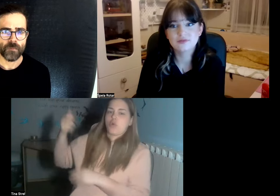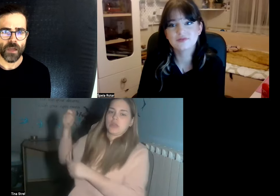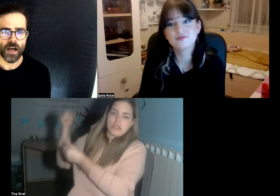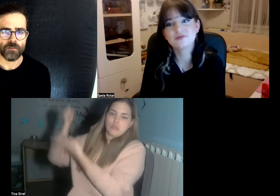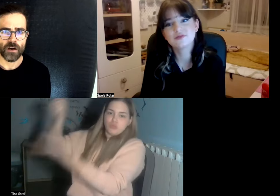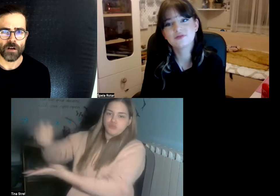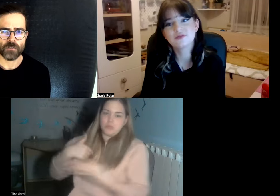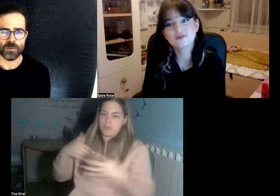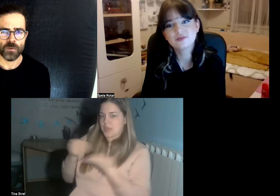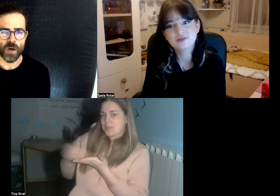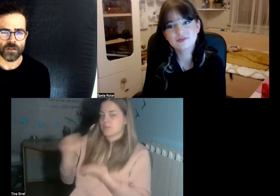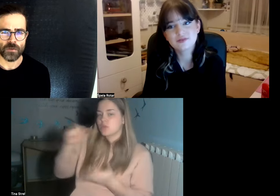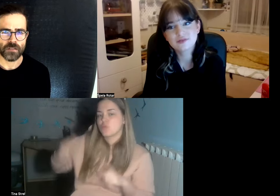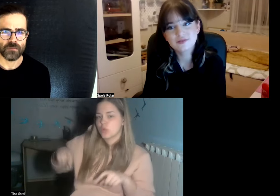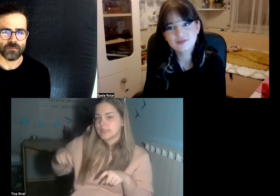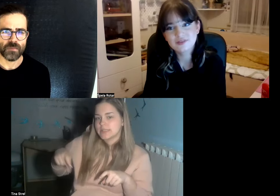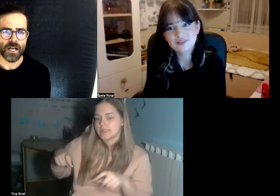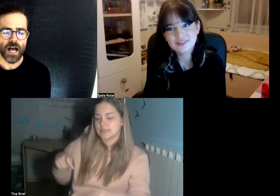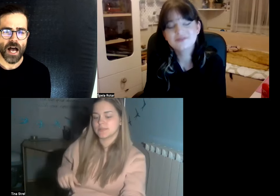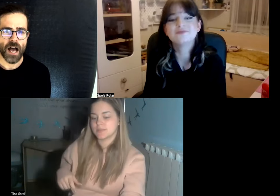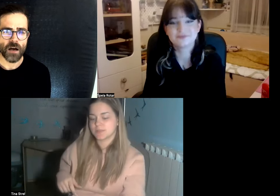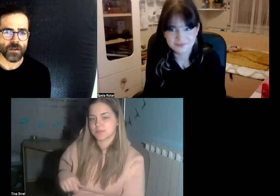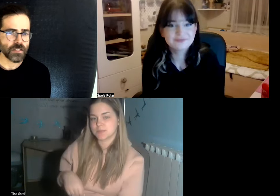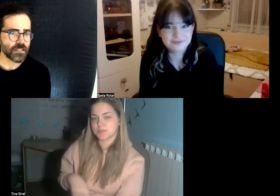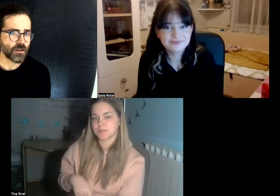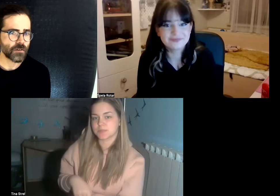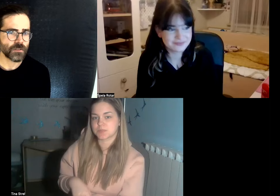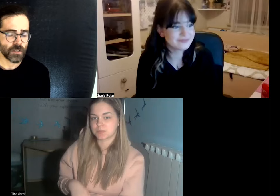I have around 200 hours of interpreting hard